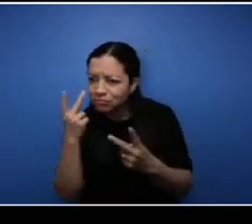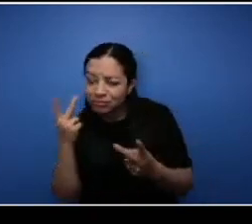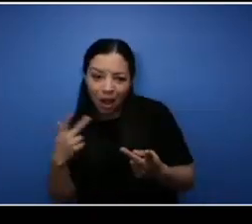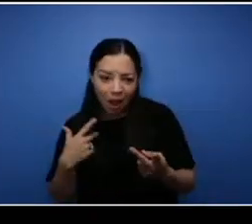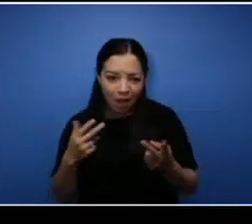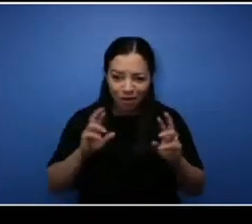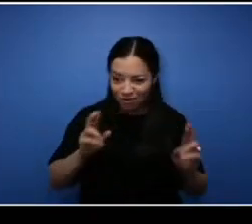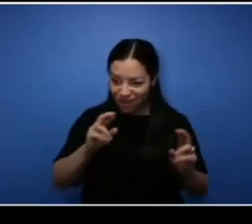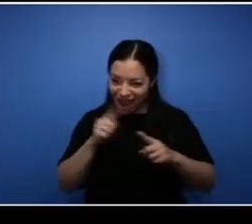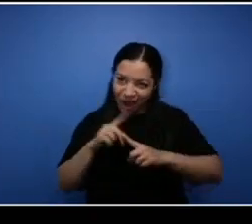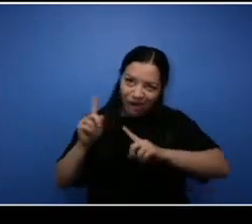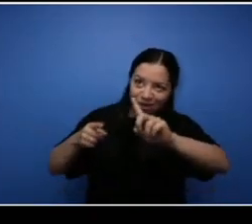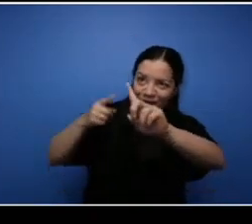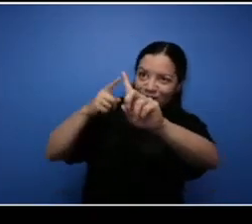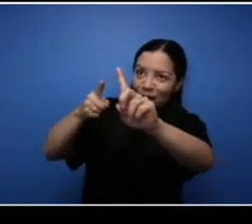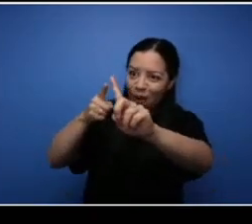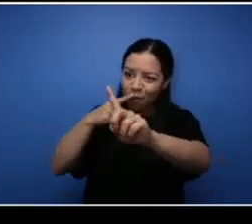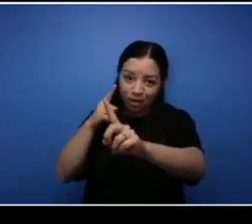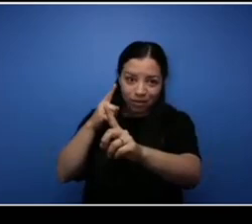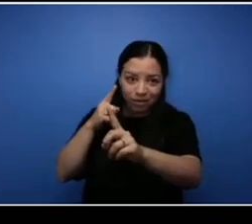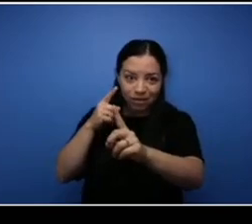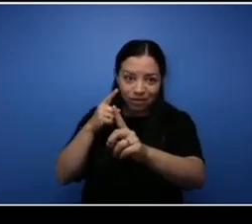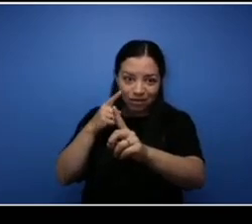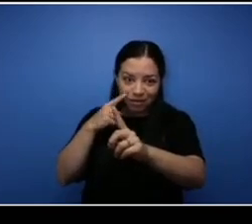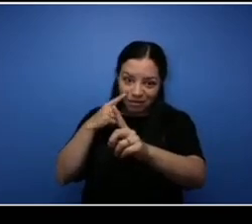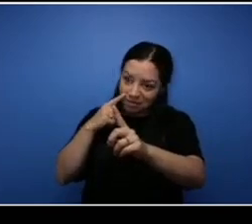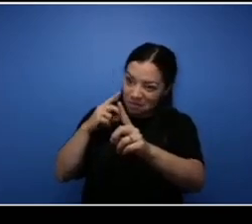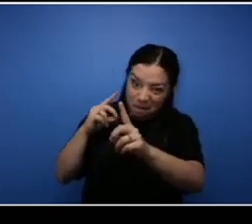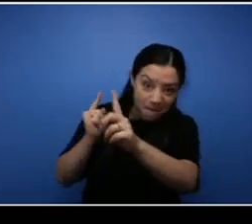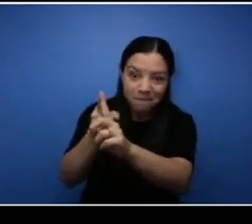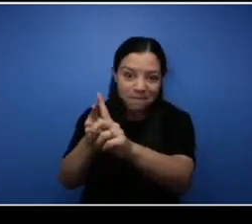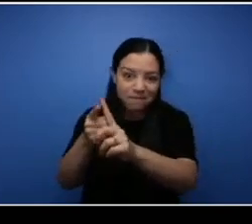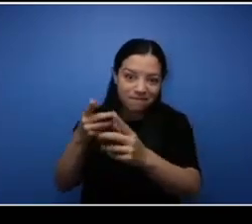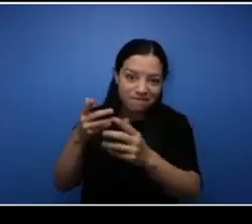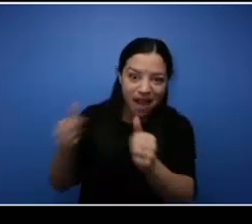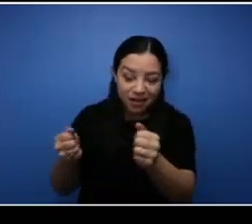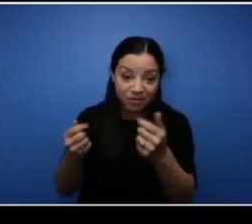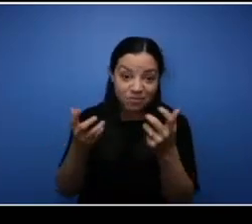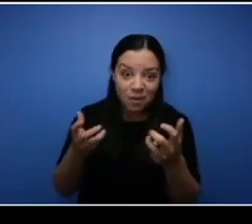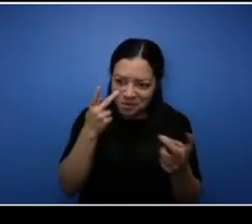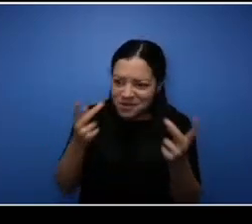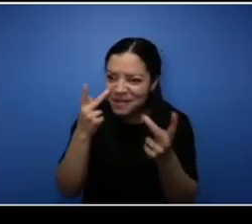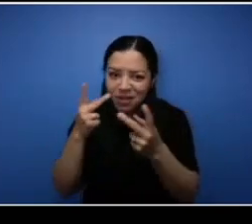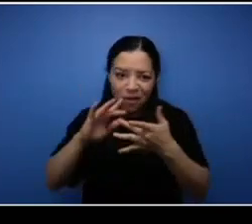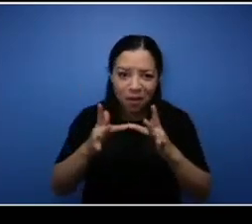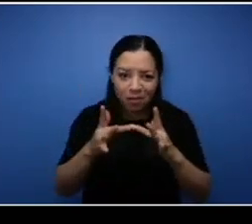the finish line quicker than ever all right but you're not seeing everybody's path just